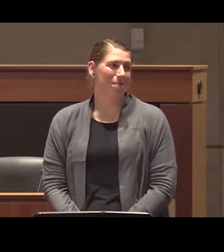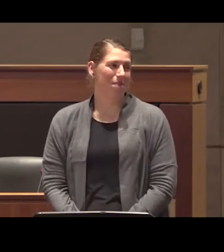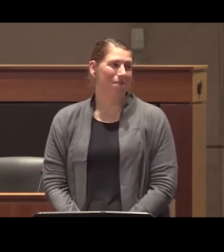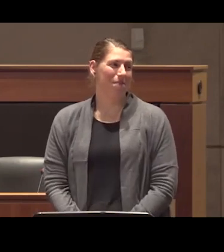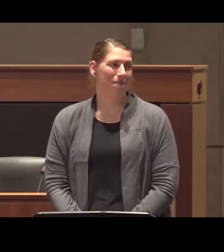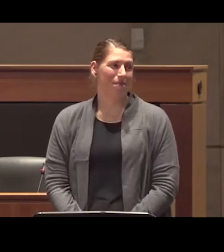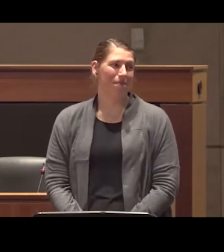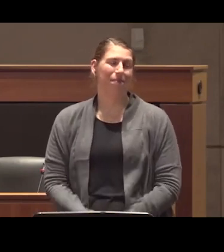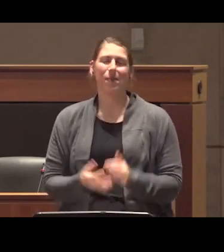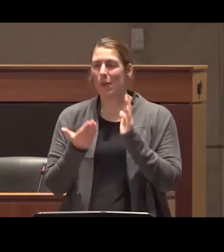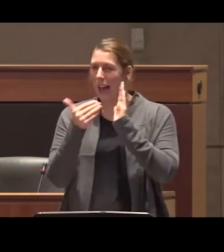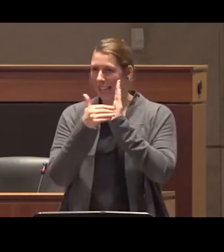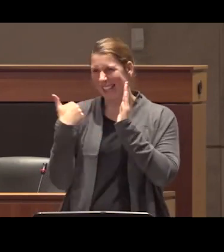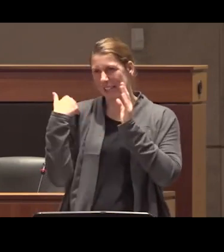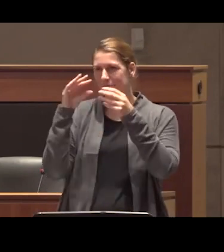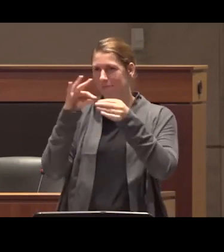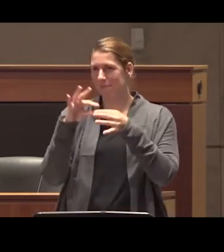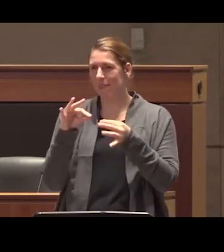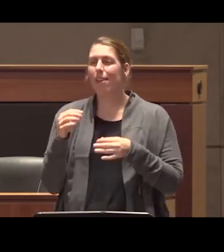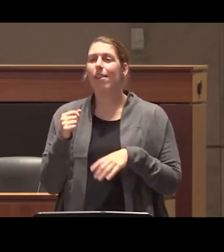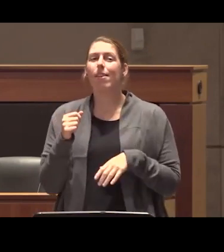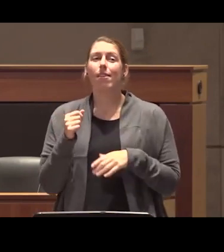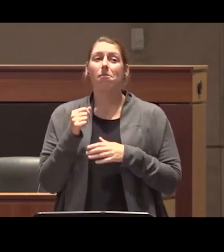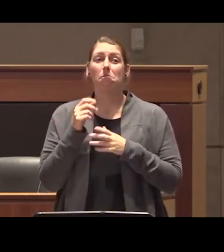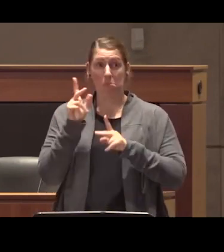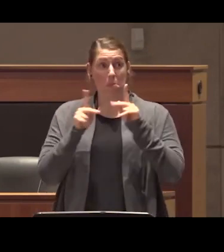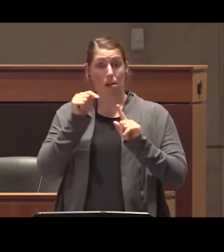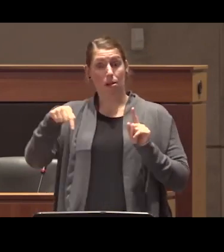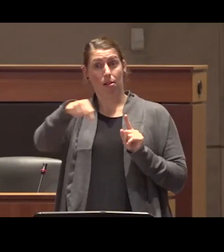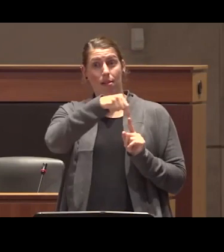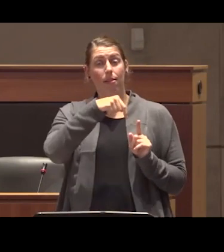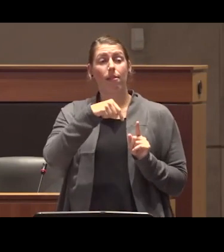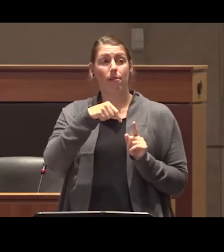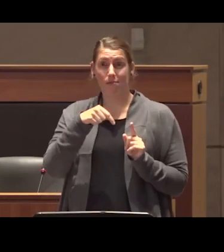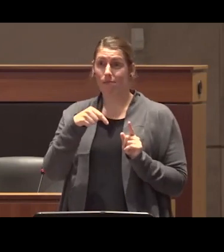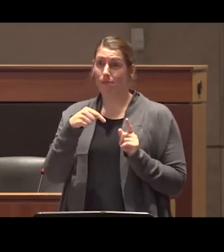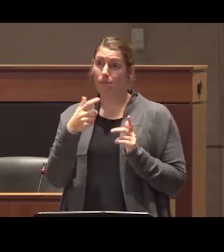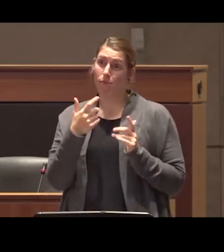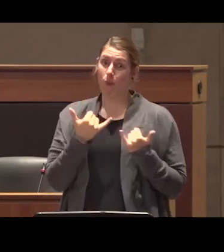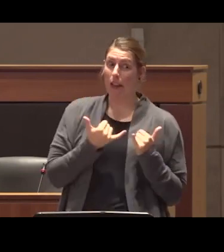like I said there there were folks there are folks who are doing that illegally and have been